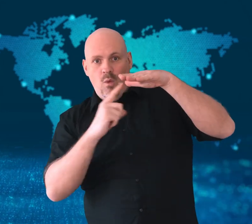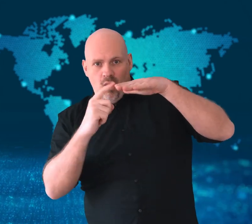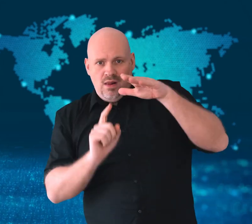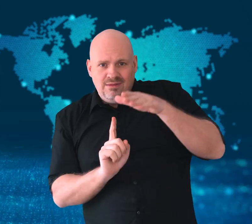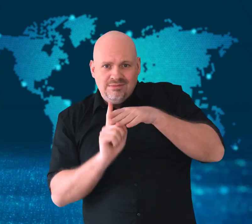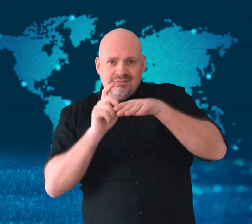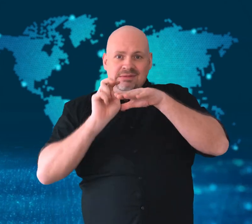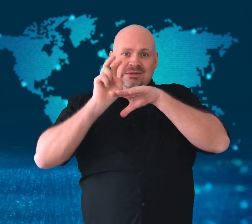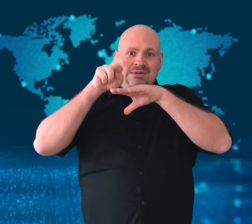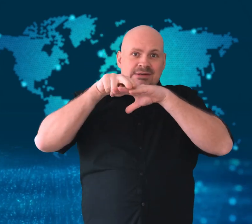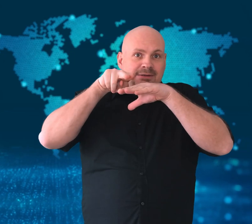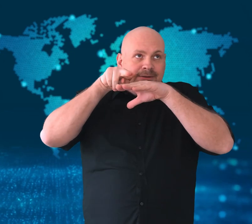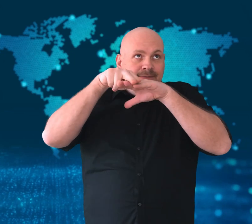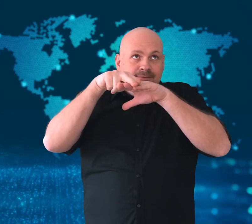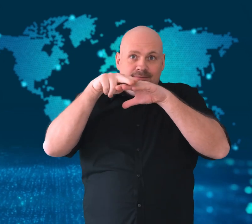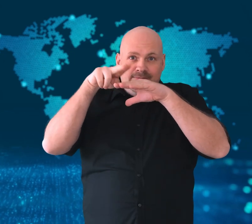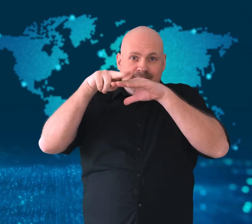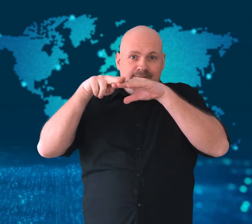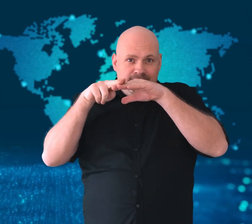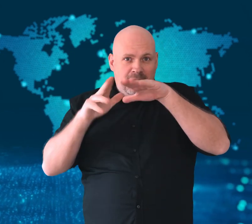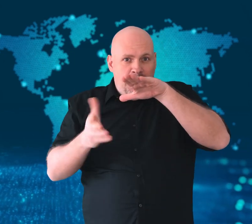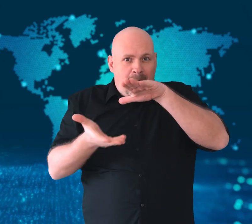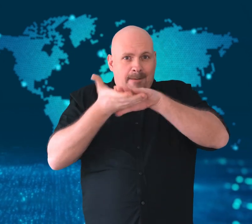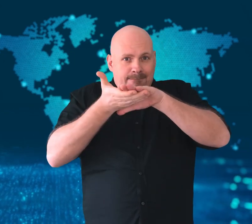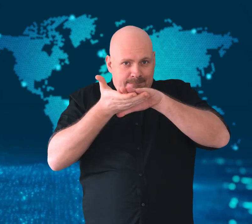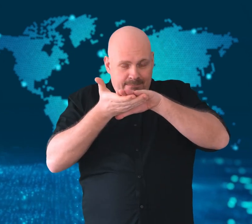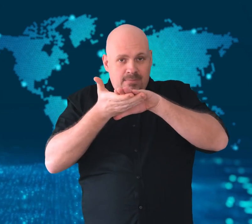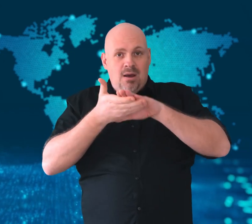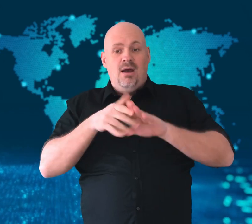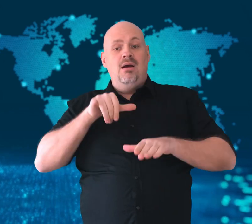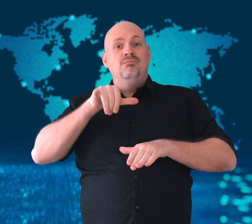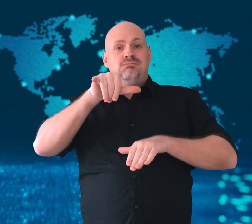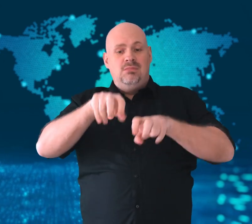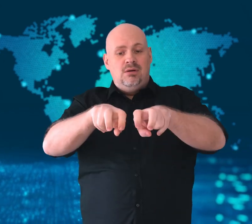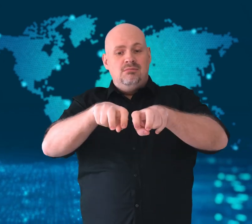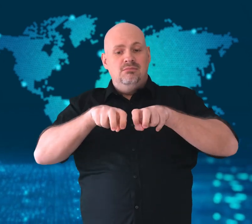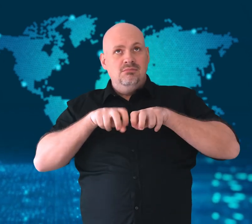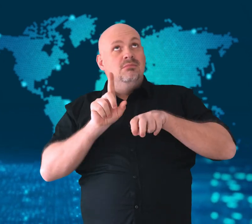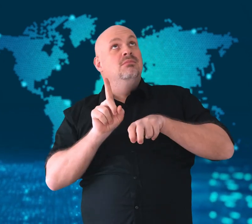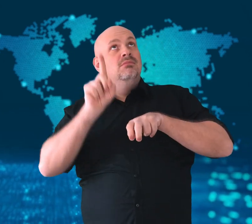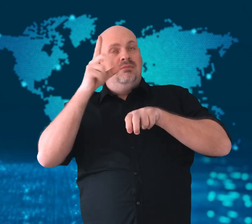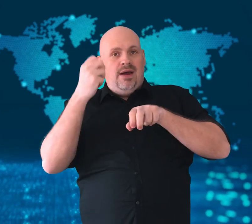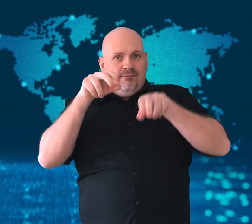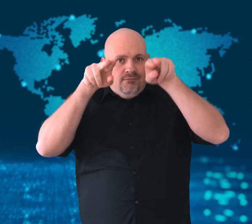Some had access to the plane for routine inspections,